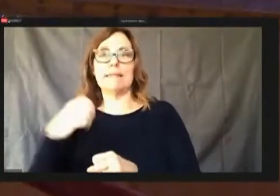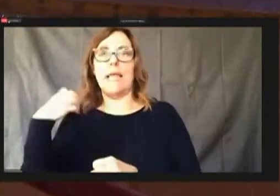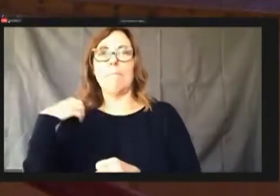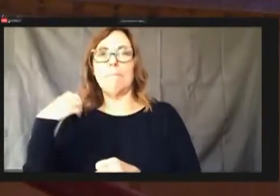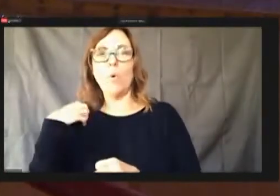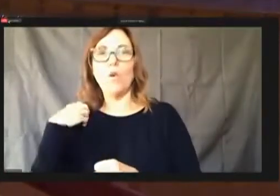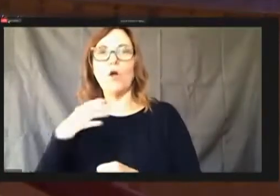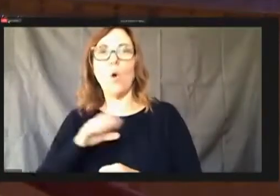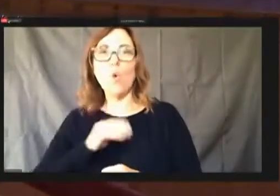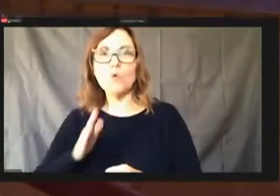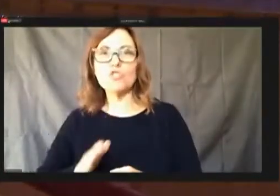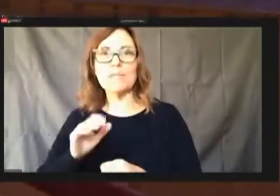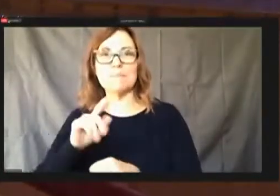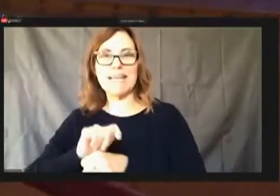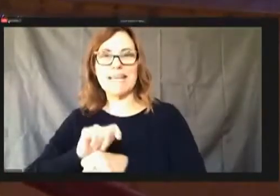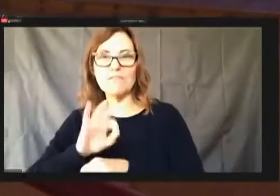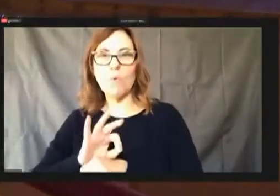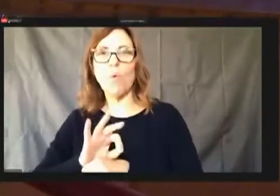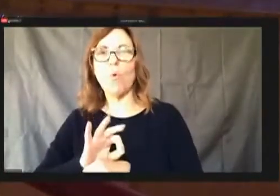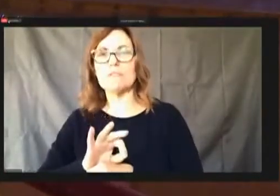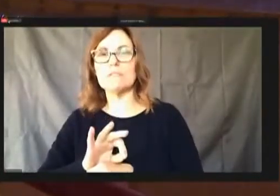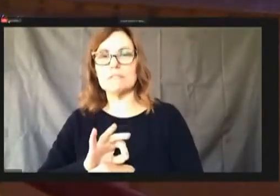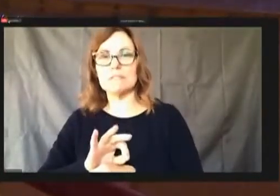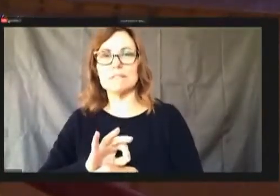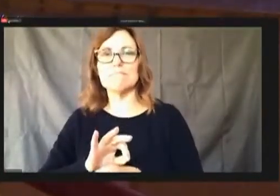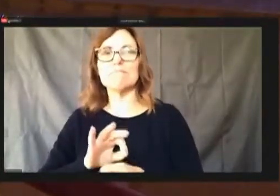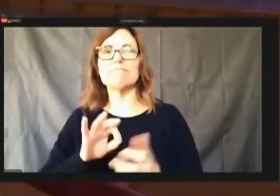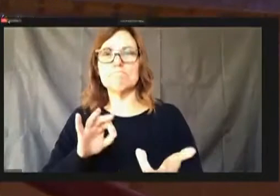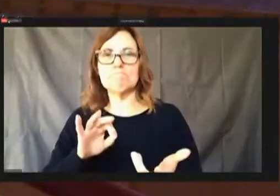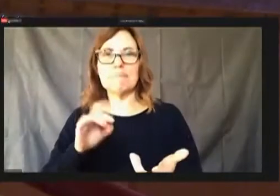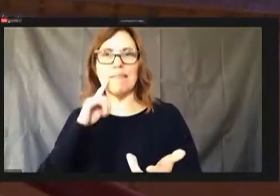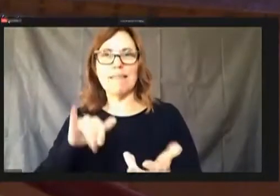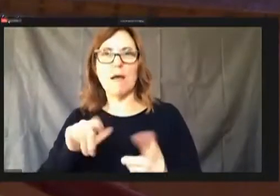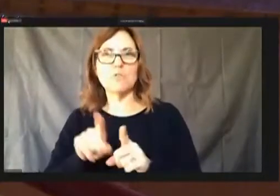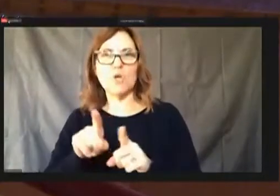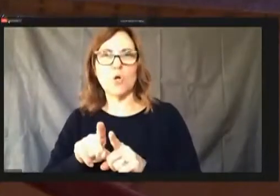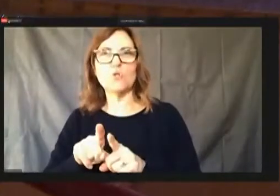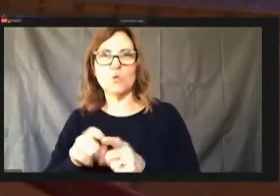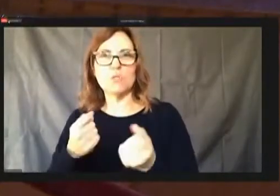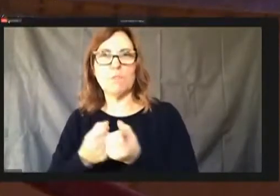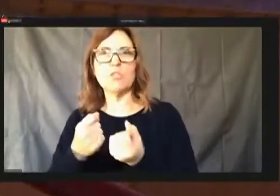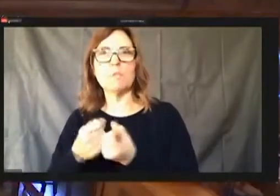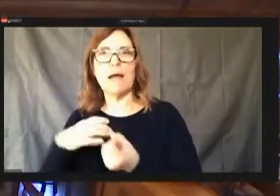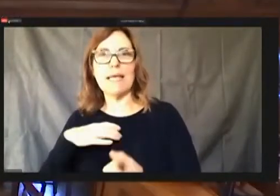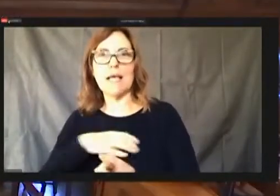Also, this one is also sponsored by Councilwoman Strasburg ocean to roof lesson. See none.